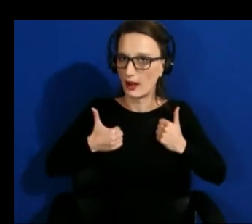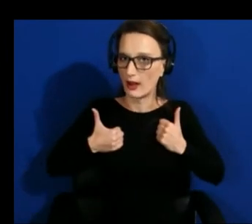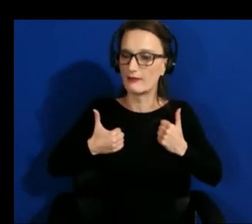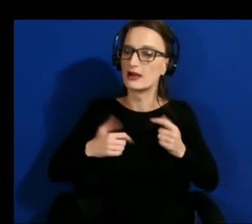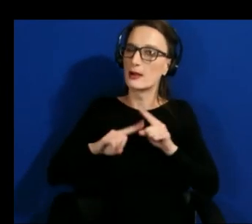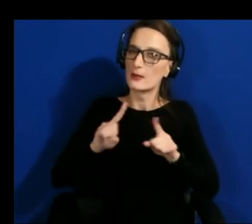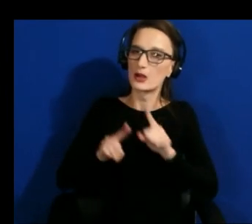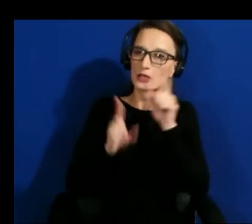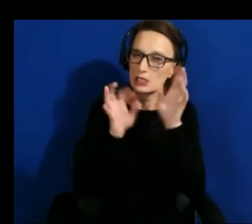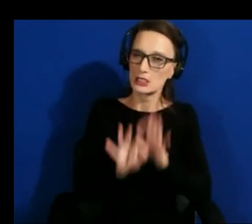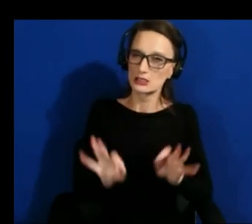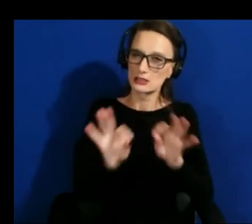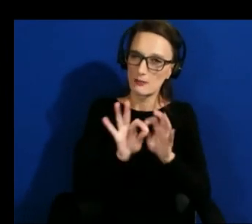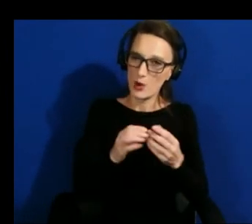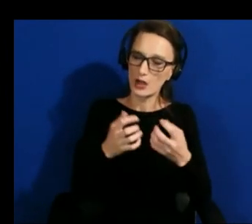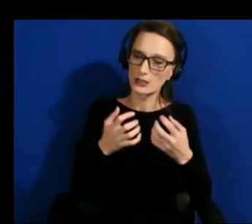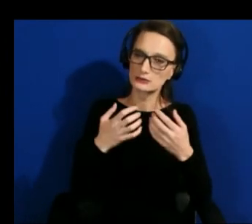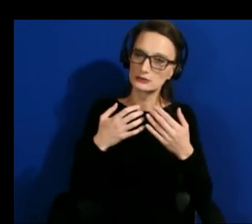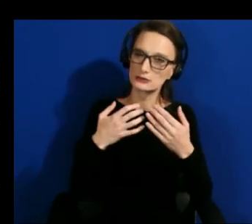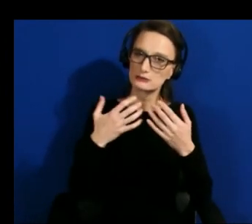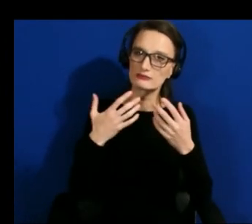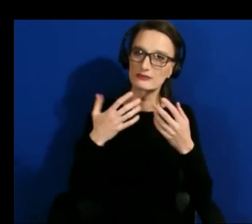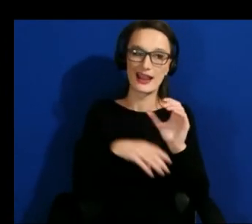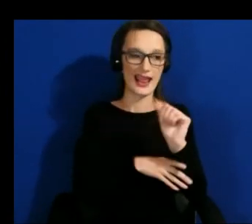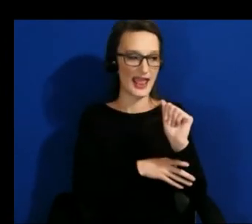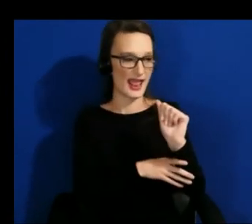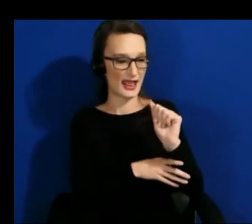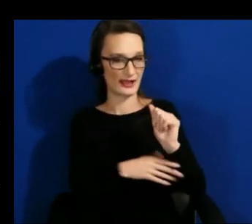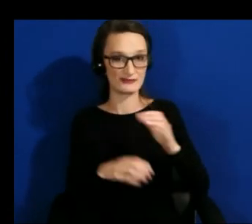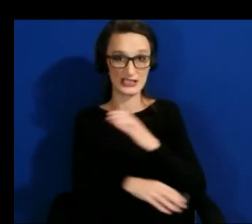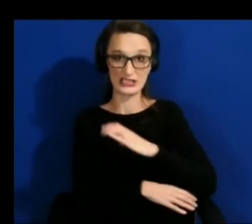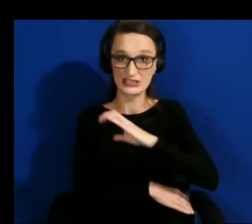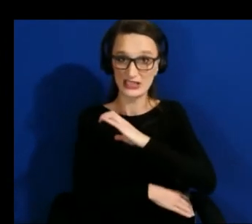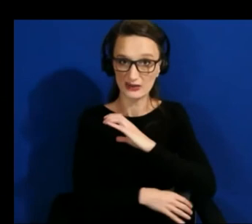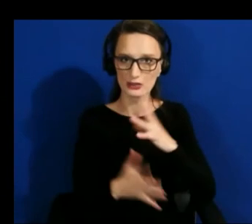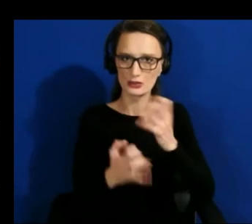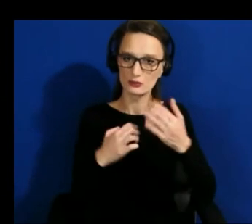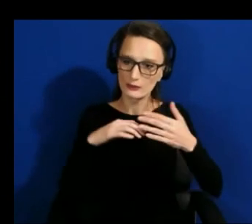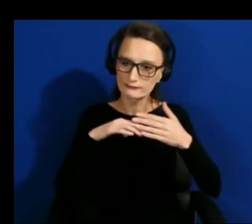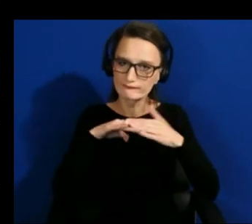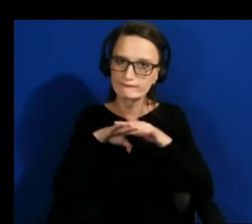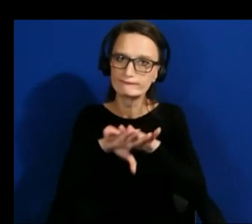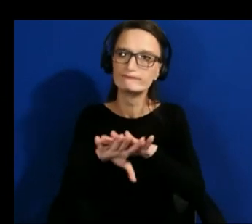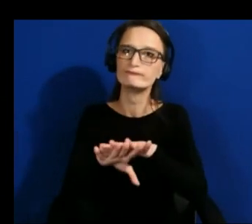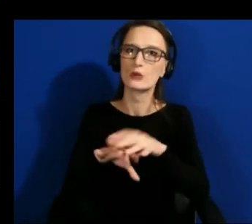embodying avatars and for it to really be lifelike but we're not giving also room for